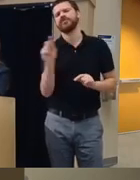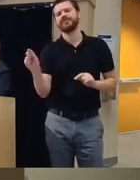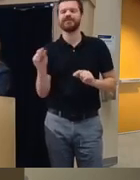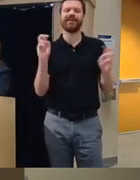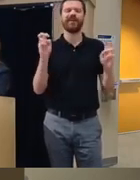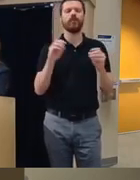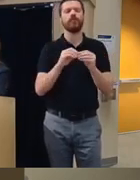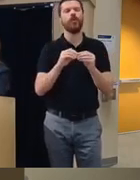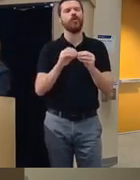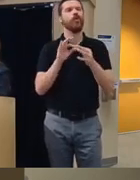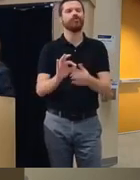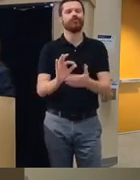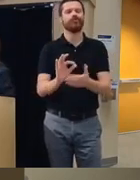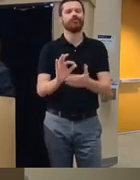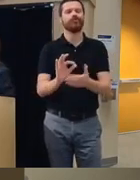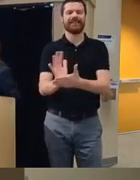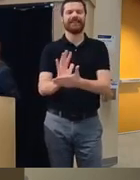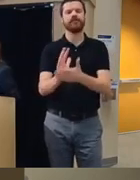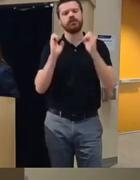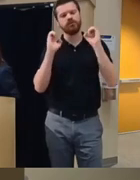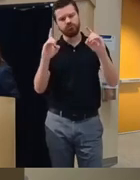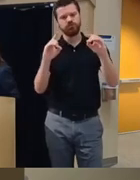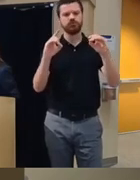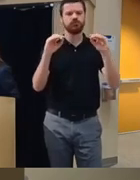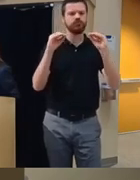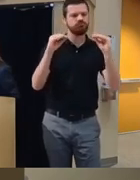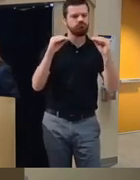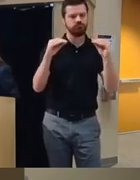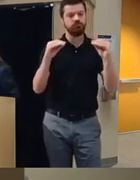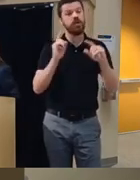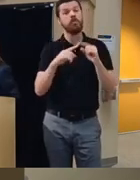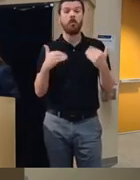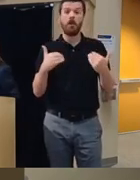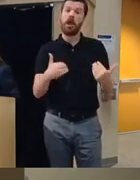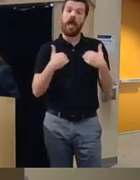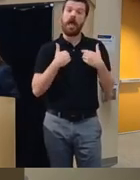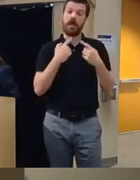a movie based way of educating and informing but they've had very um excellent effects with CBT for